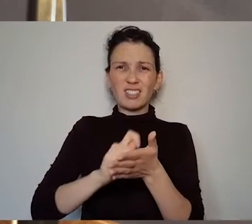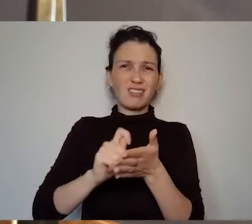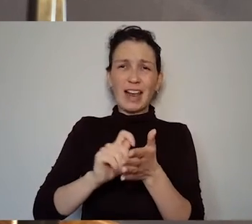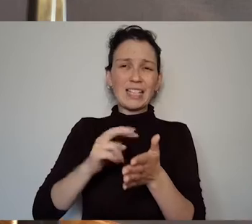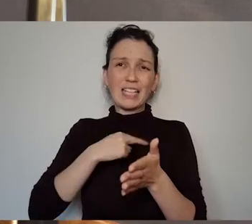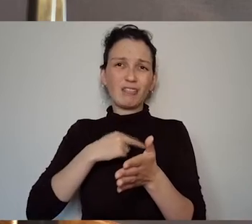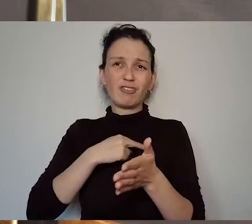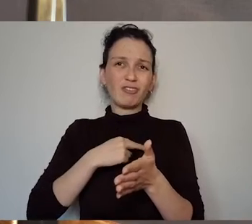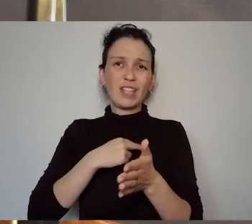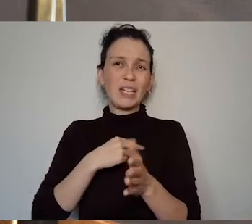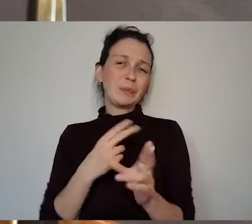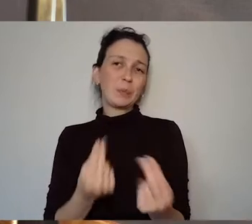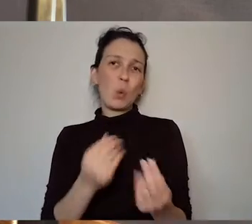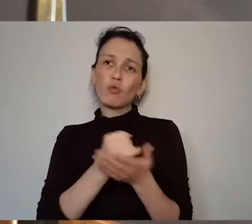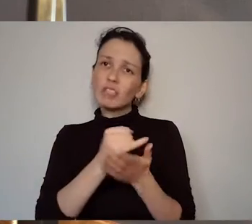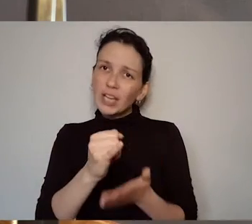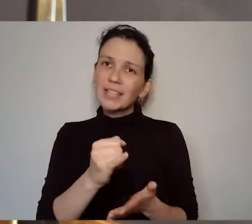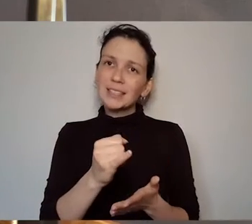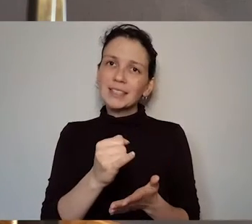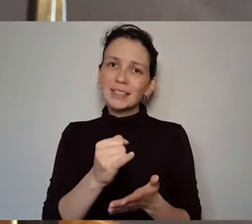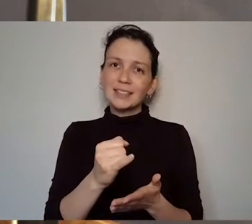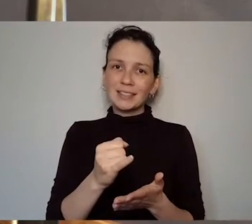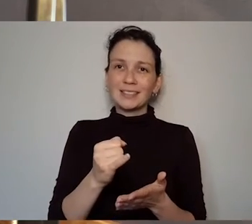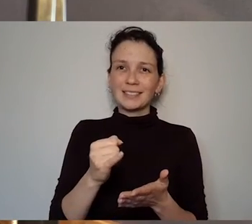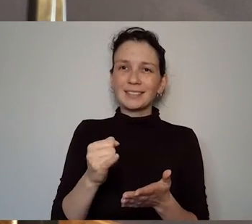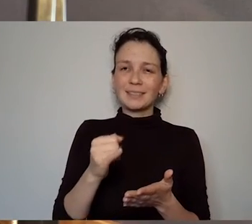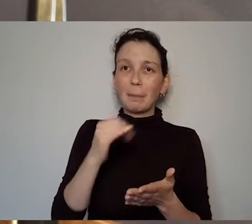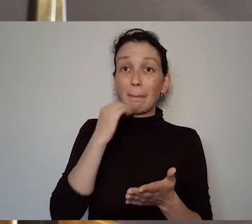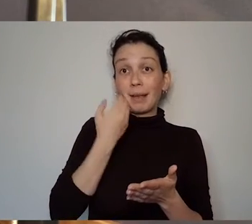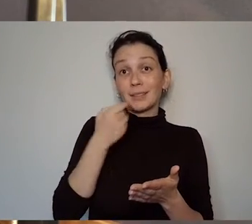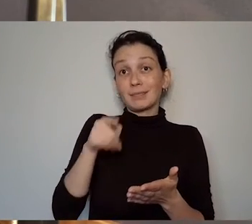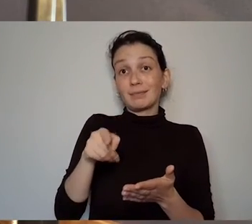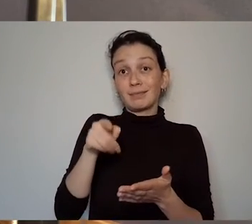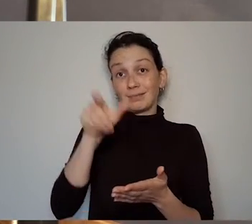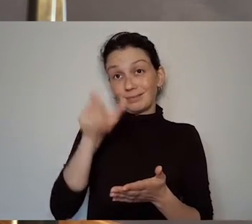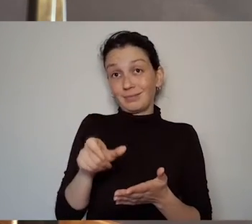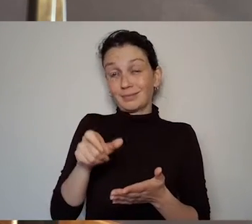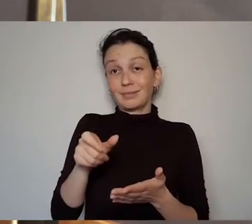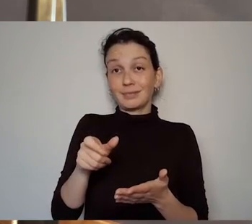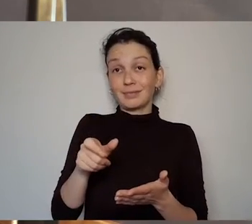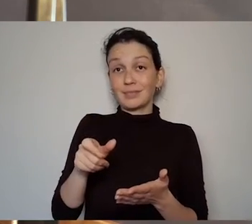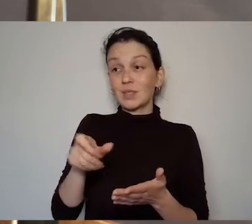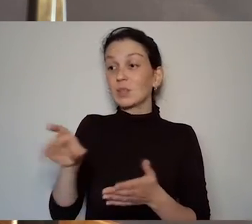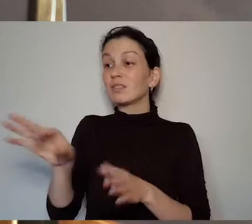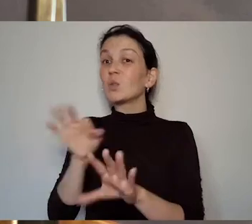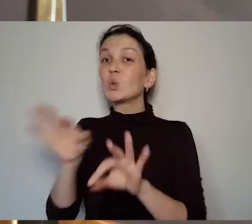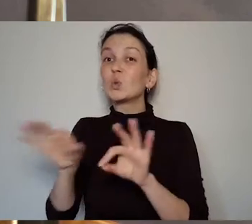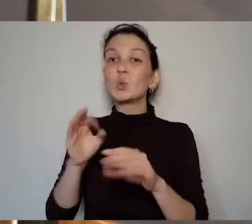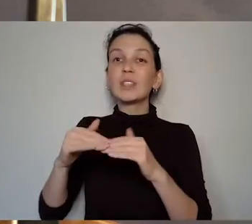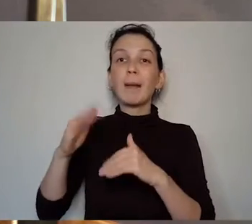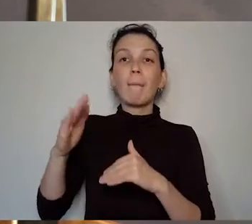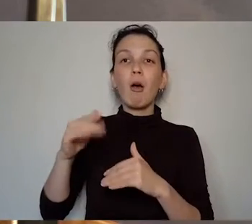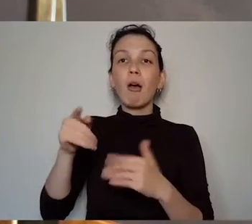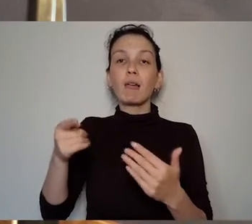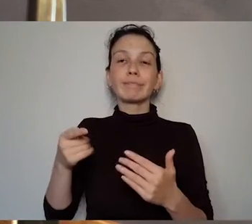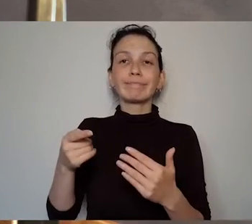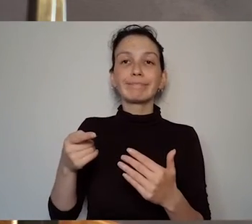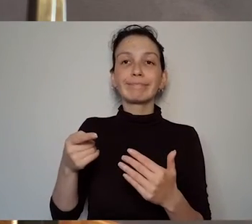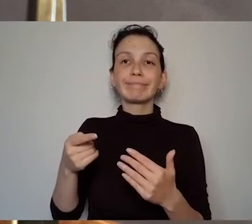kind of values that the 1937 Constitution articulated in terms of Irish identity.